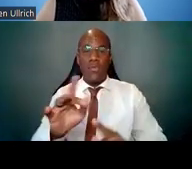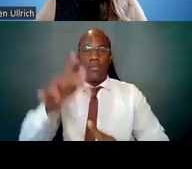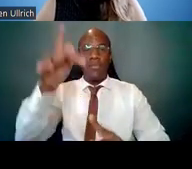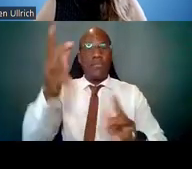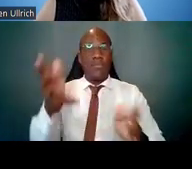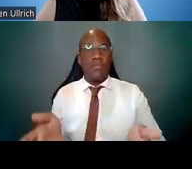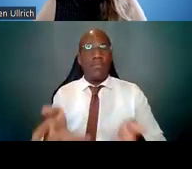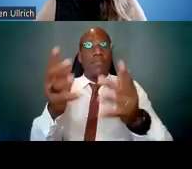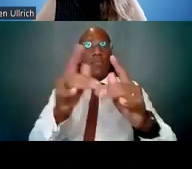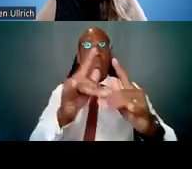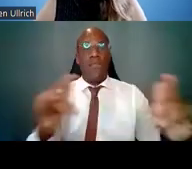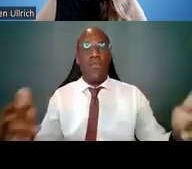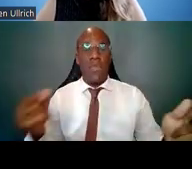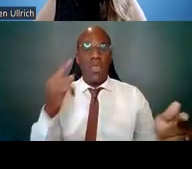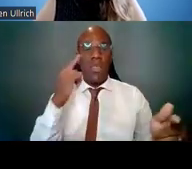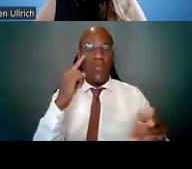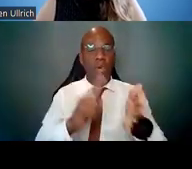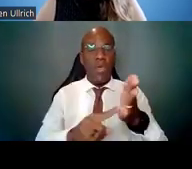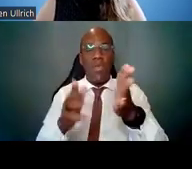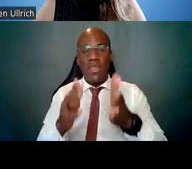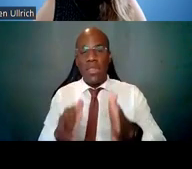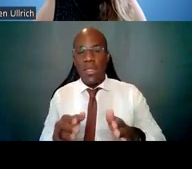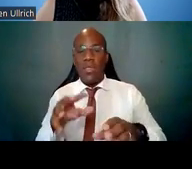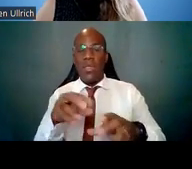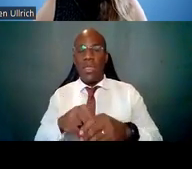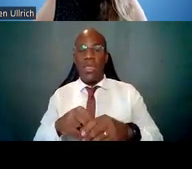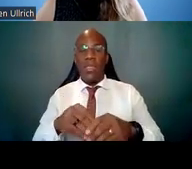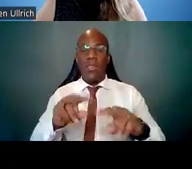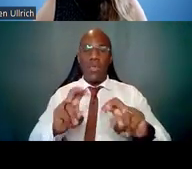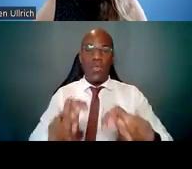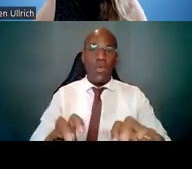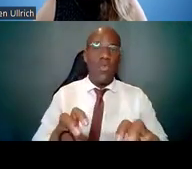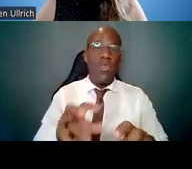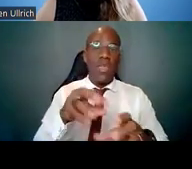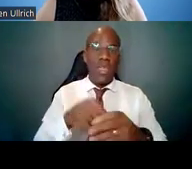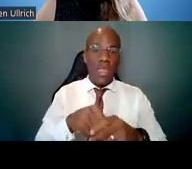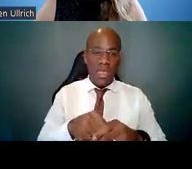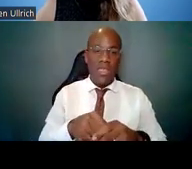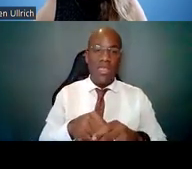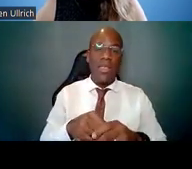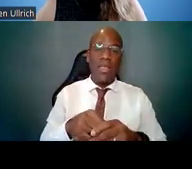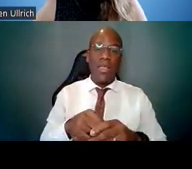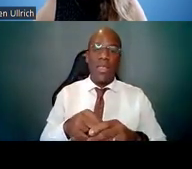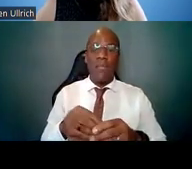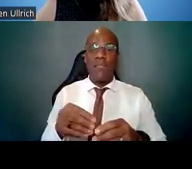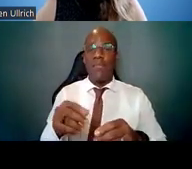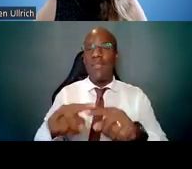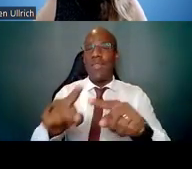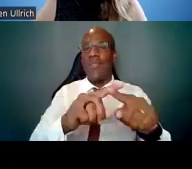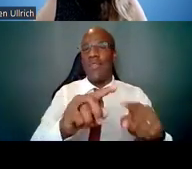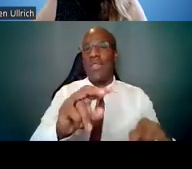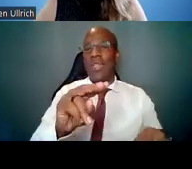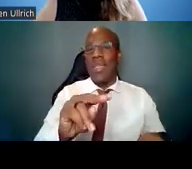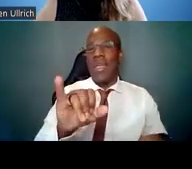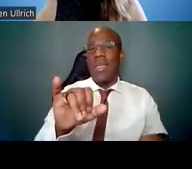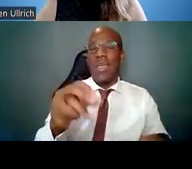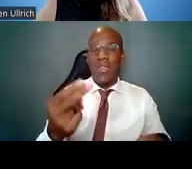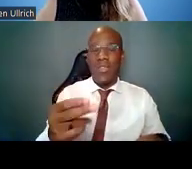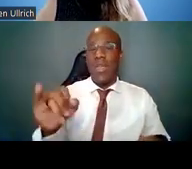NIH institute and centers' missions. So there's several ICs now that have these diversity R01s